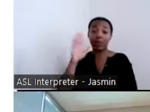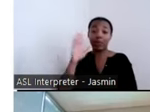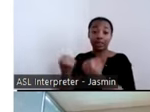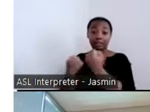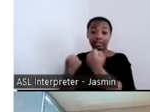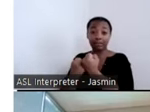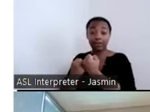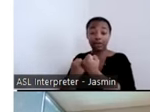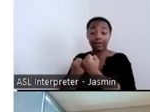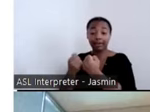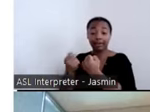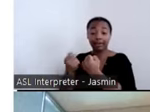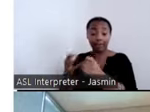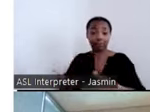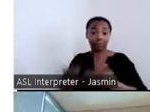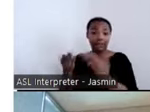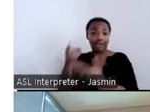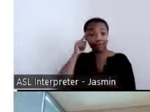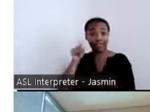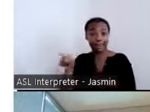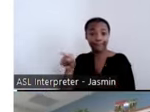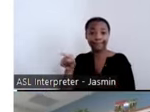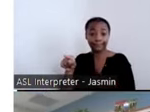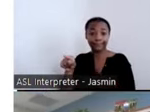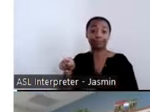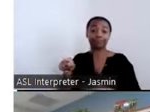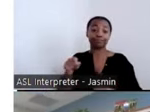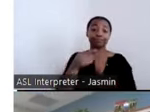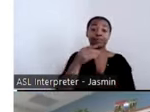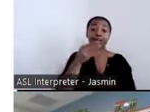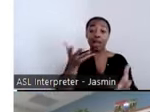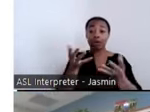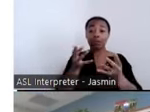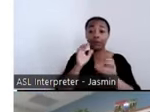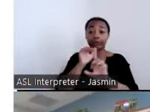can act on in the couple of weeks. Just wanted to remind you all, in the coming